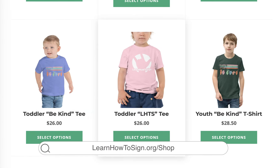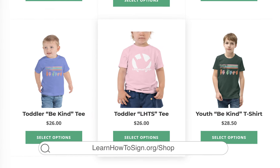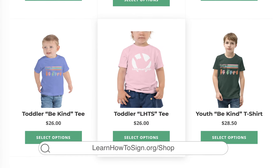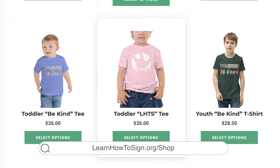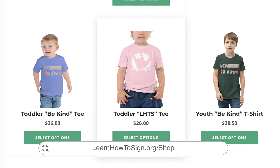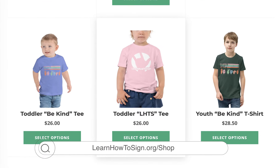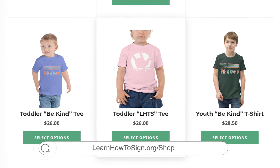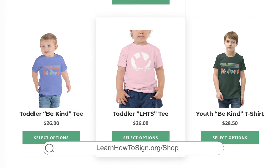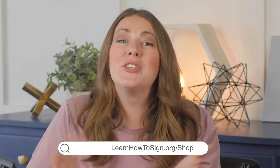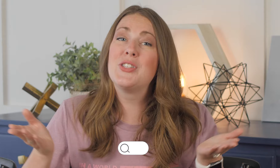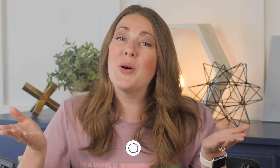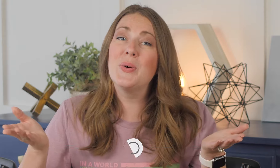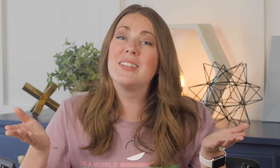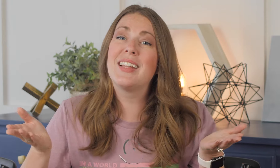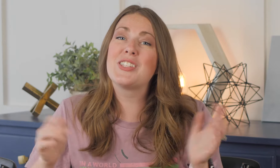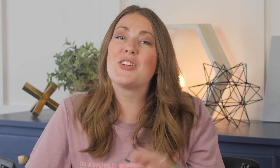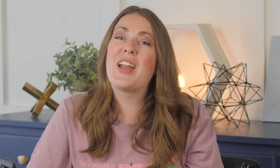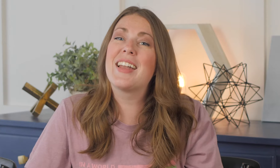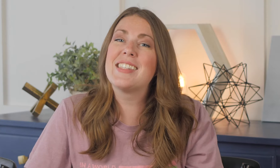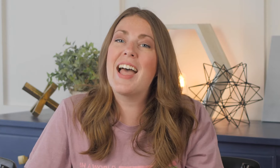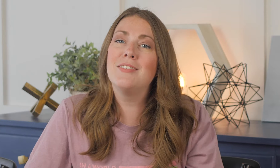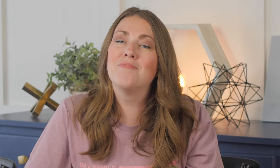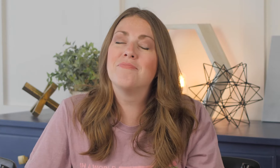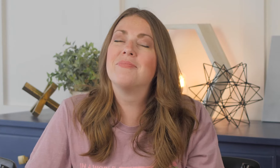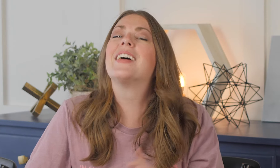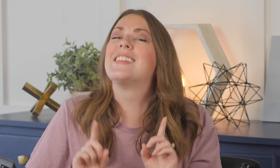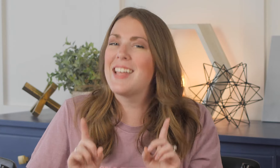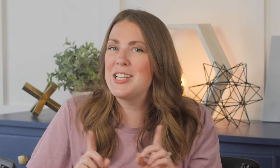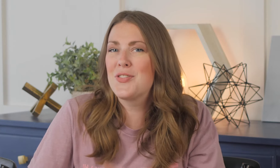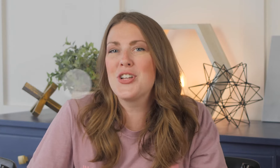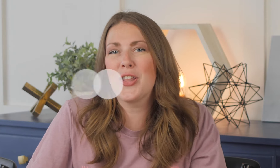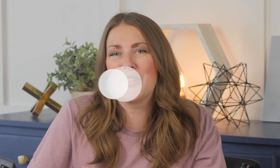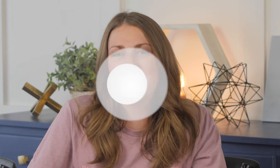Go check it out. So, let's learn how to sign, signs for toddlers.